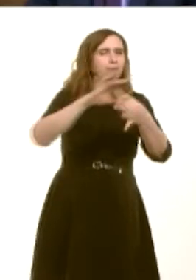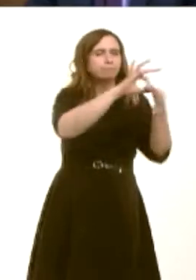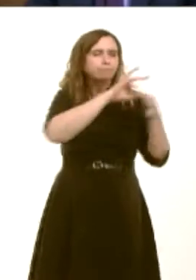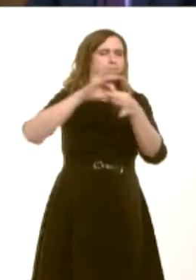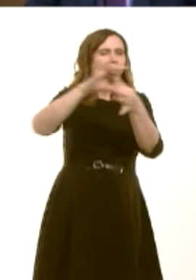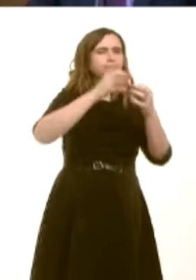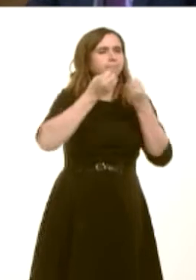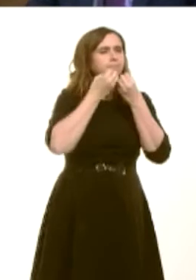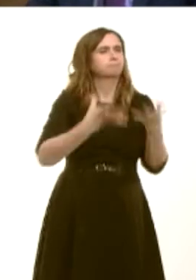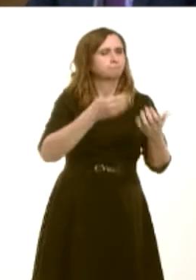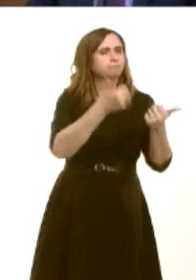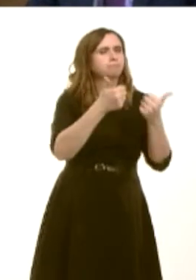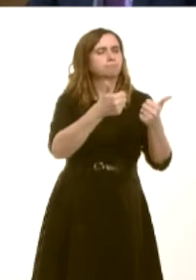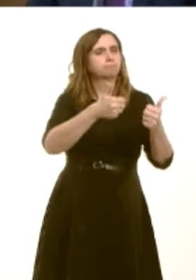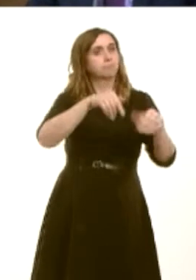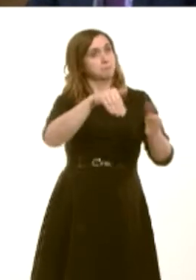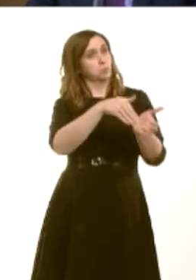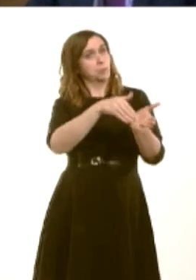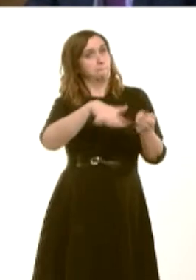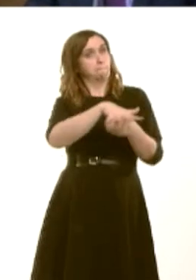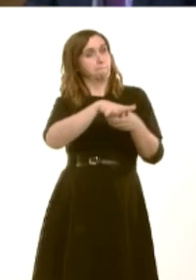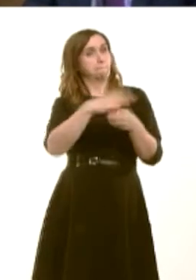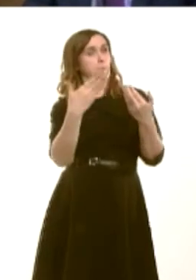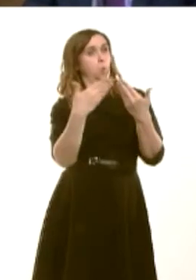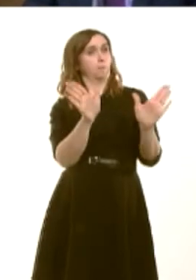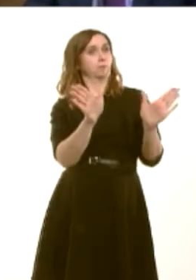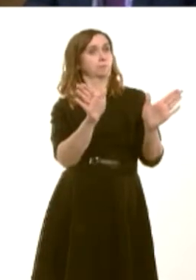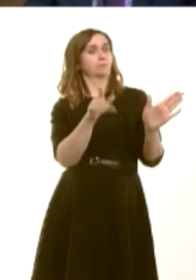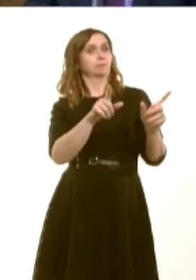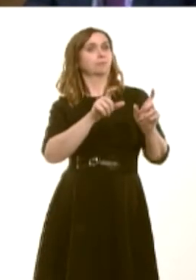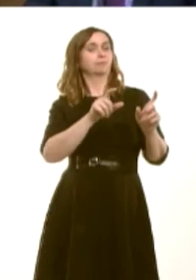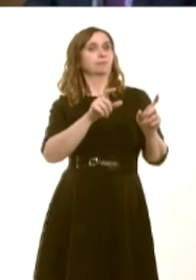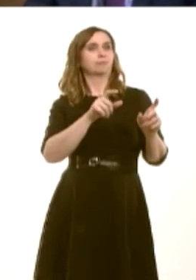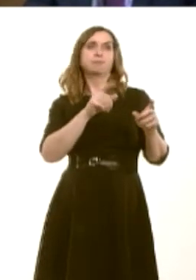the local museum open. Of course, running a museum does require a long-term commitment;